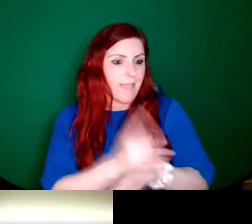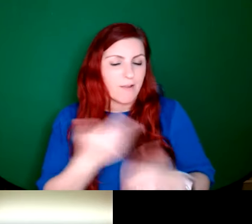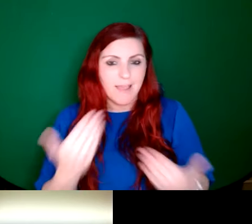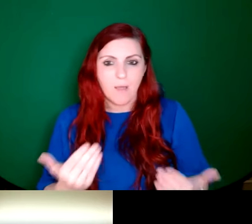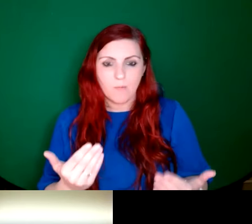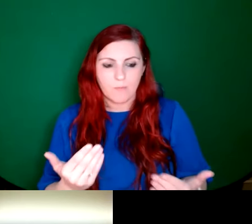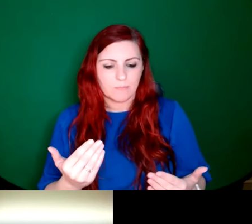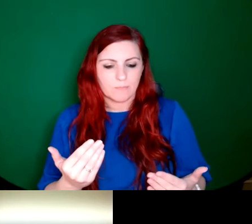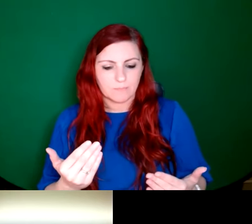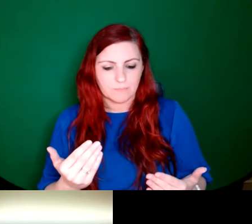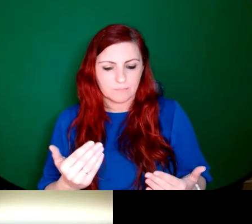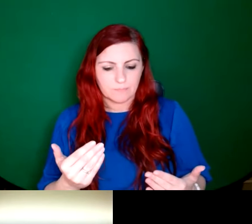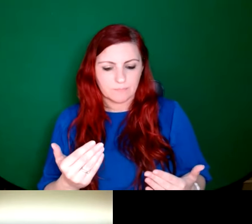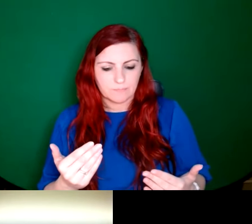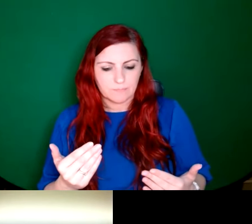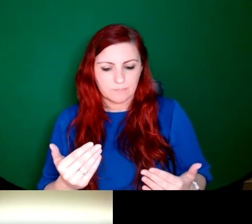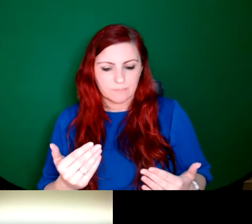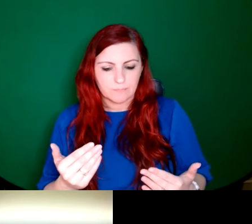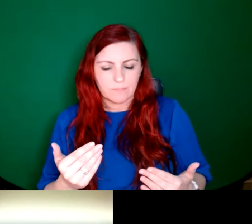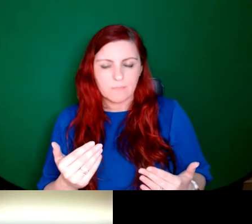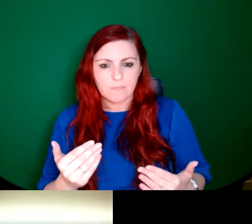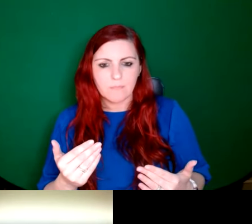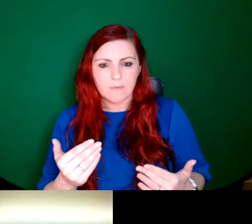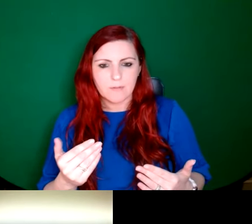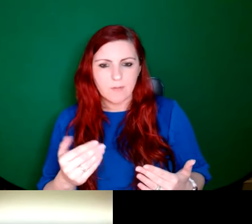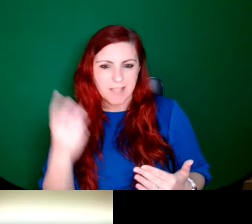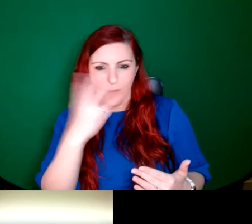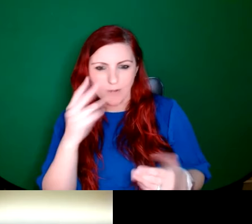lunch and check, or if they're watching this video whenever they can. Now,